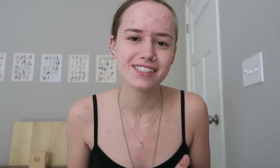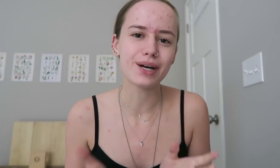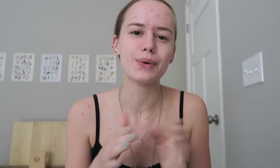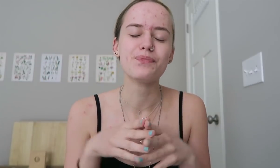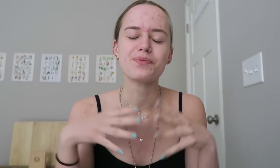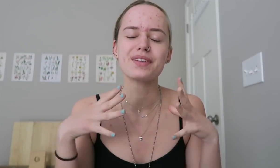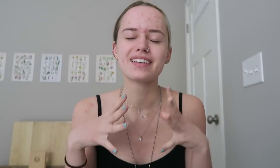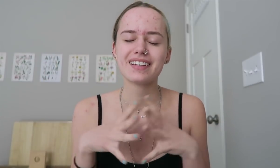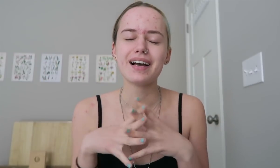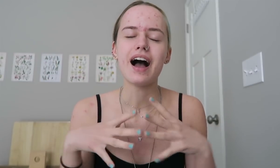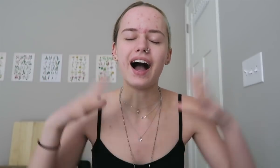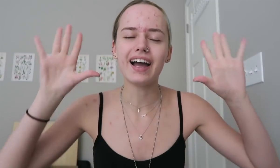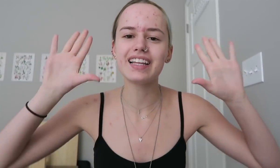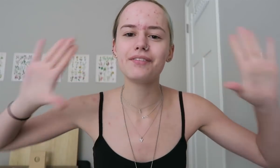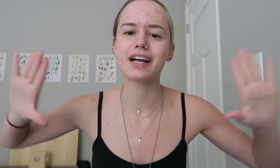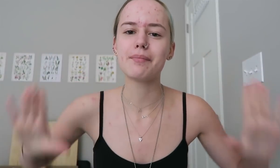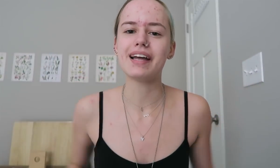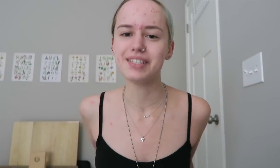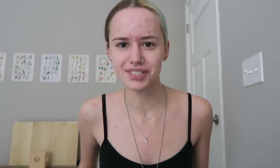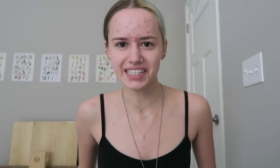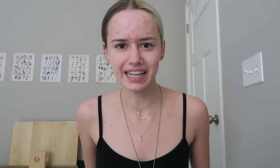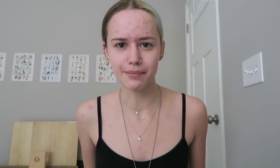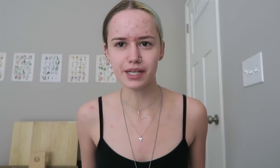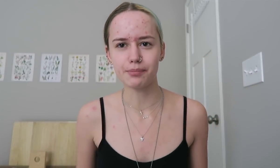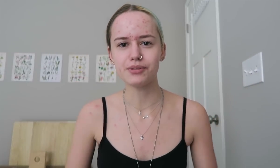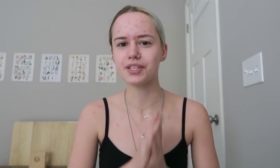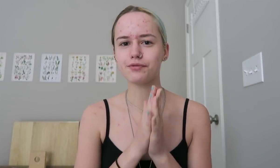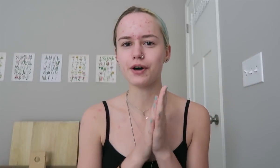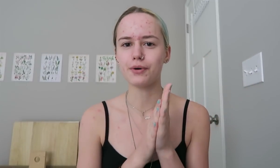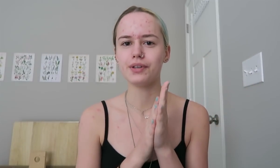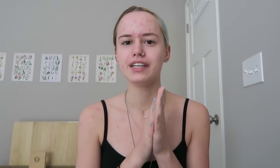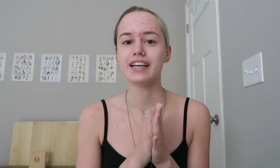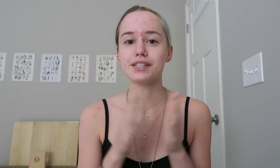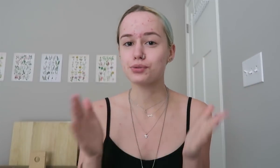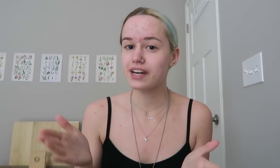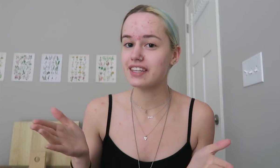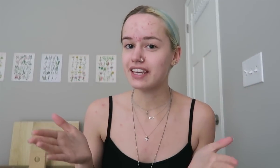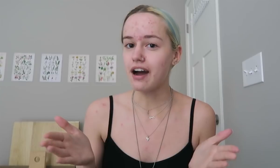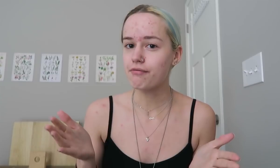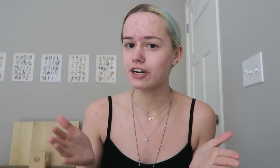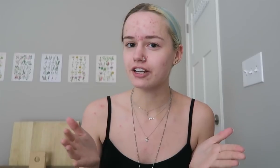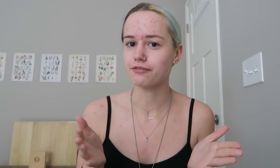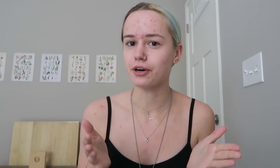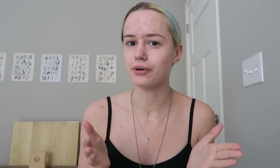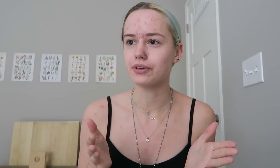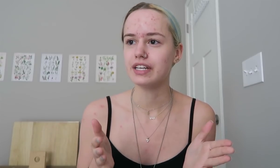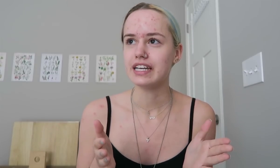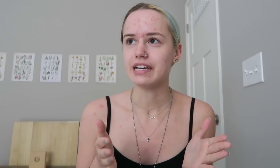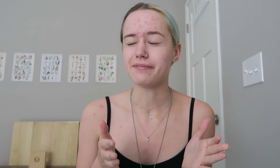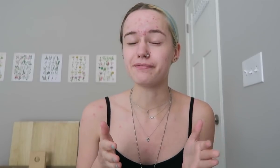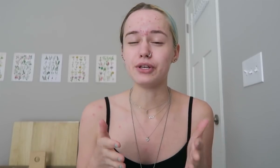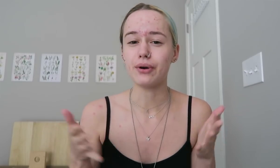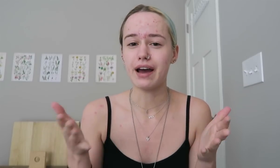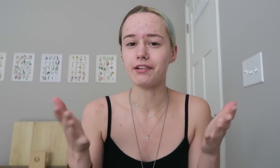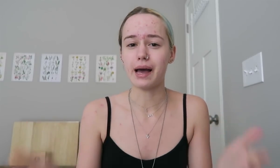So Highly recommend using a laptop. Using a phone, it's great that they offer it on phones if you don't have a laptop